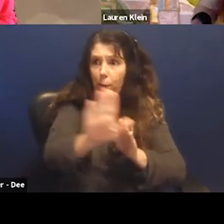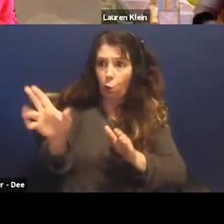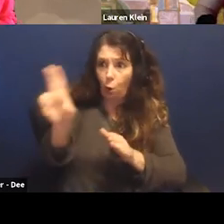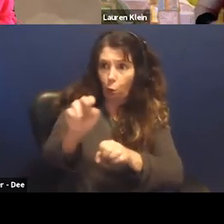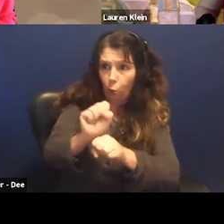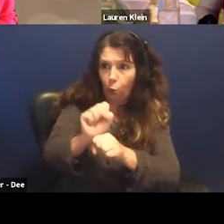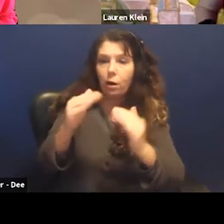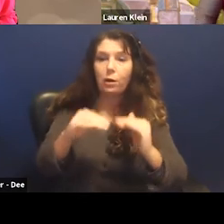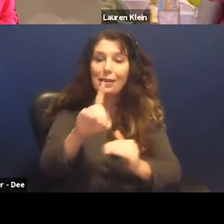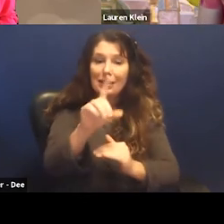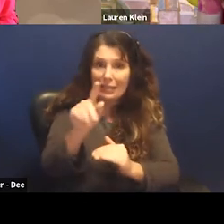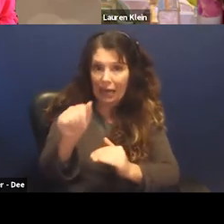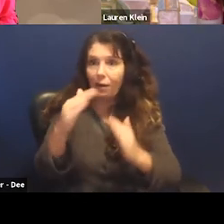in data and in the world.